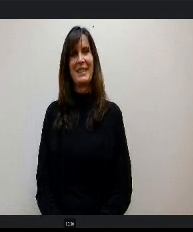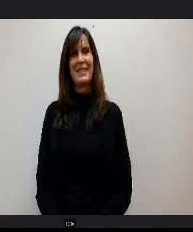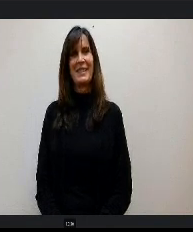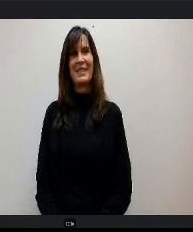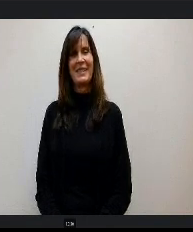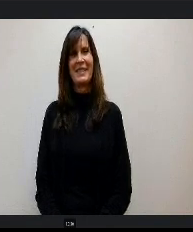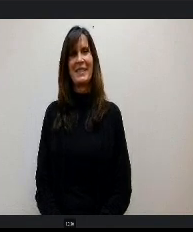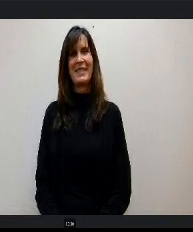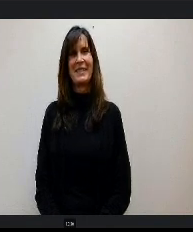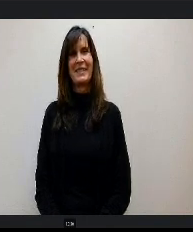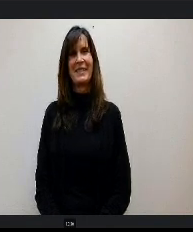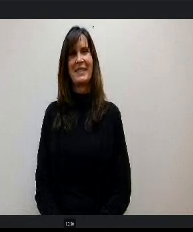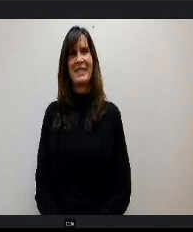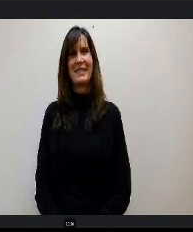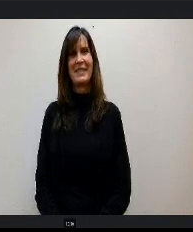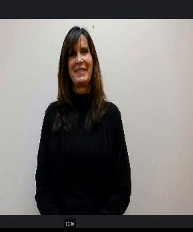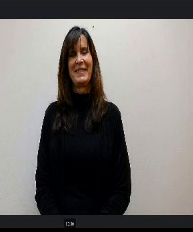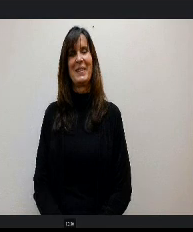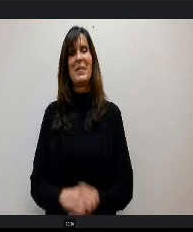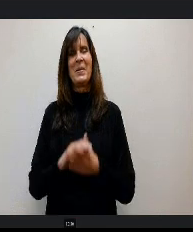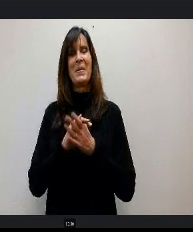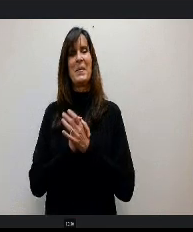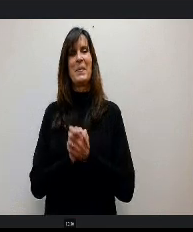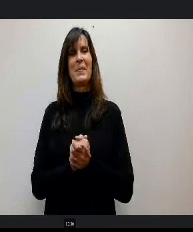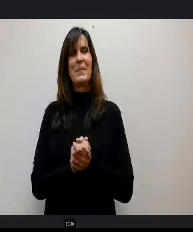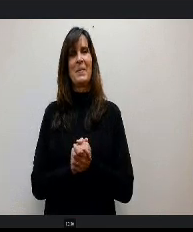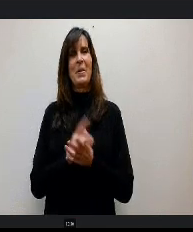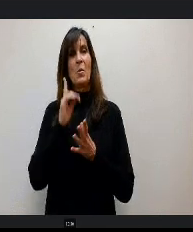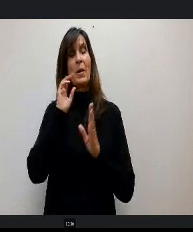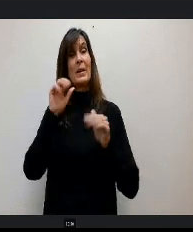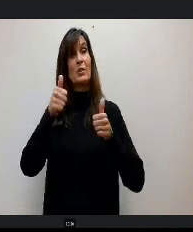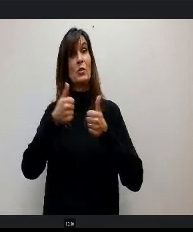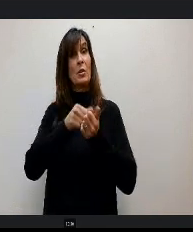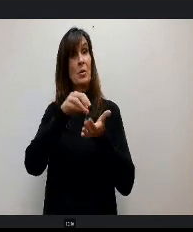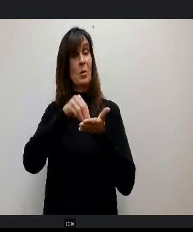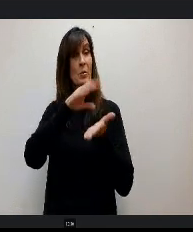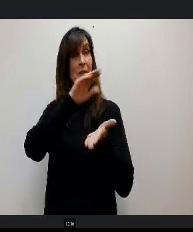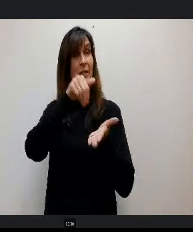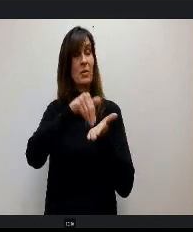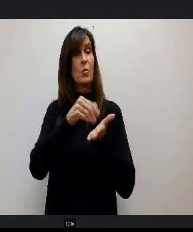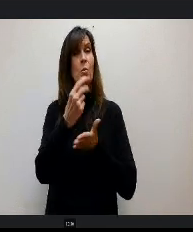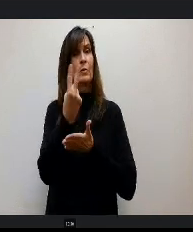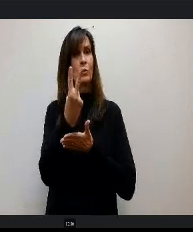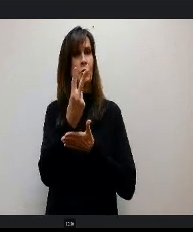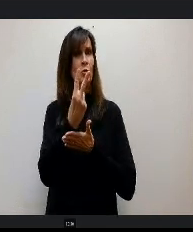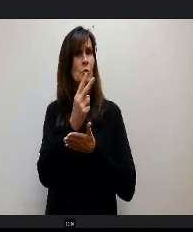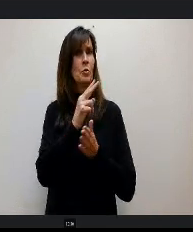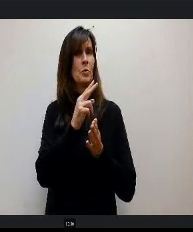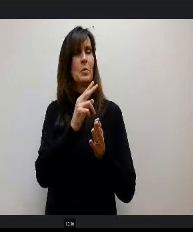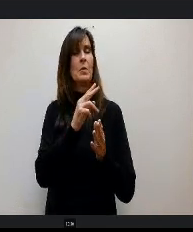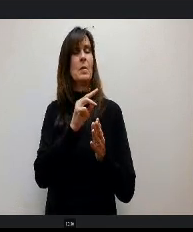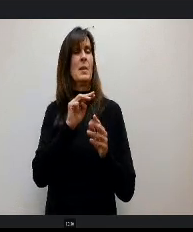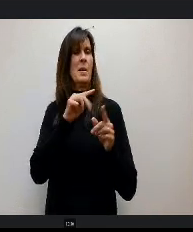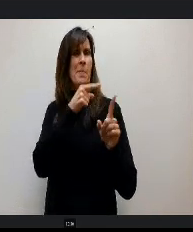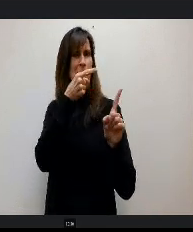Now you're gonna be off pace. OK, Challenger Learning Center, We do 2 missions there and do an E mission in our classroom and I just really want